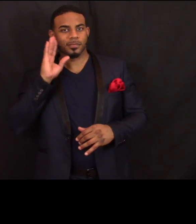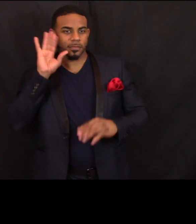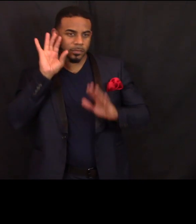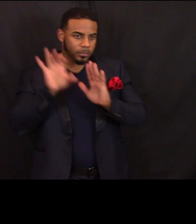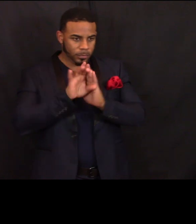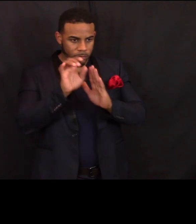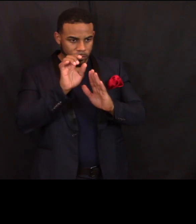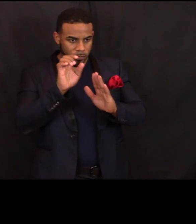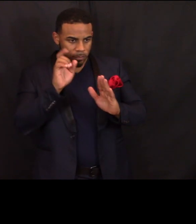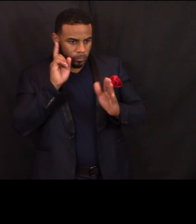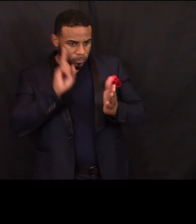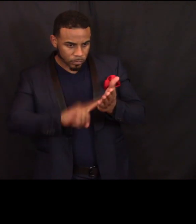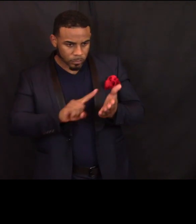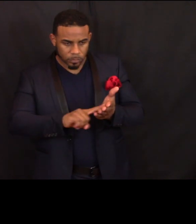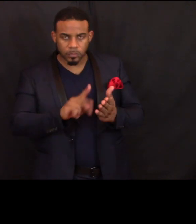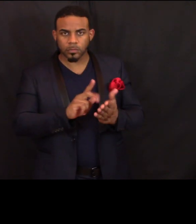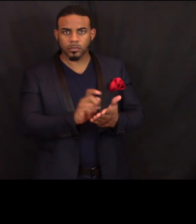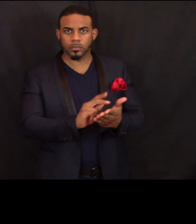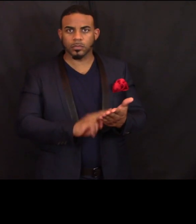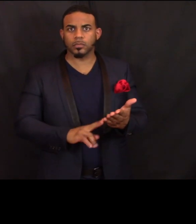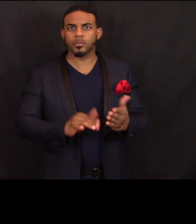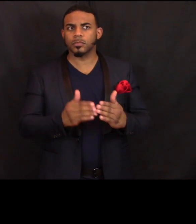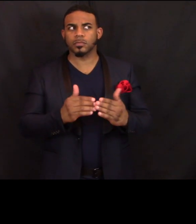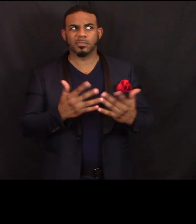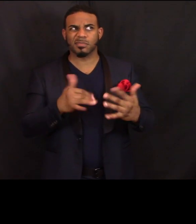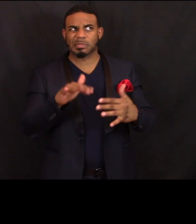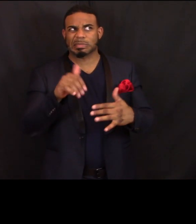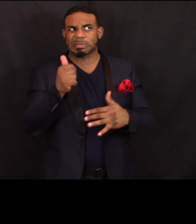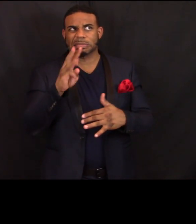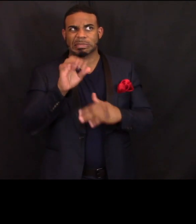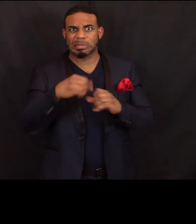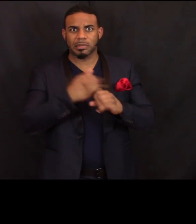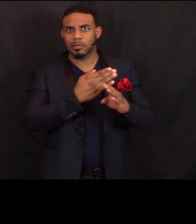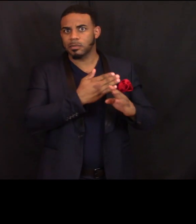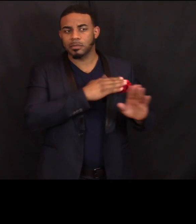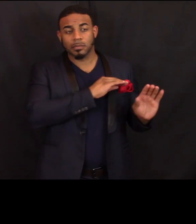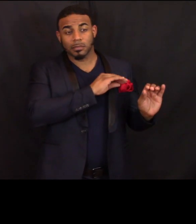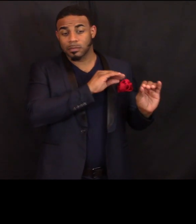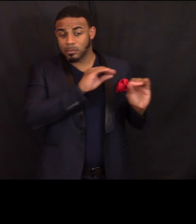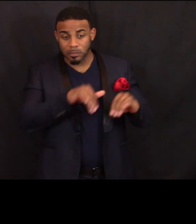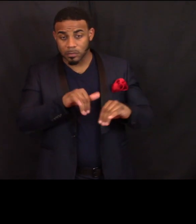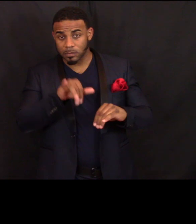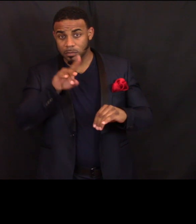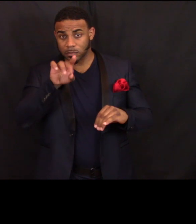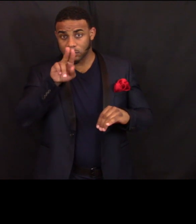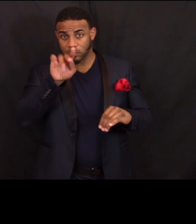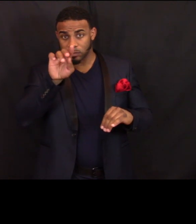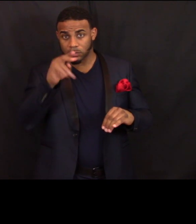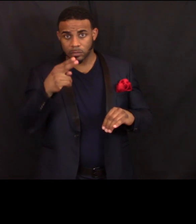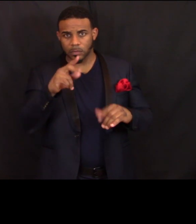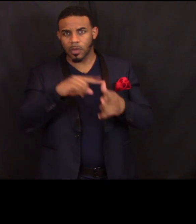before I moved here to Duluth in 2004.